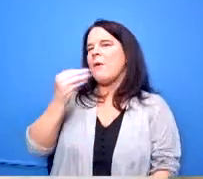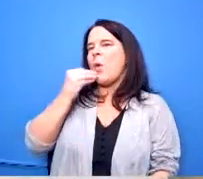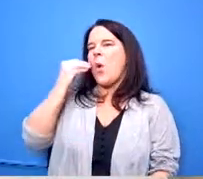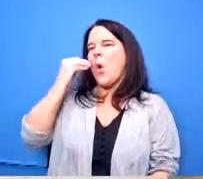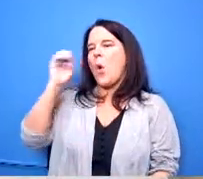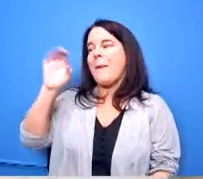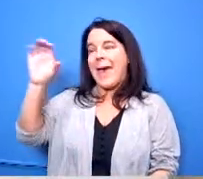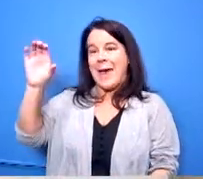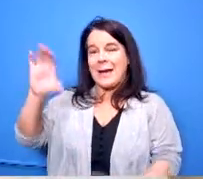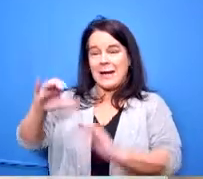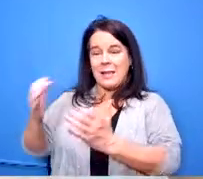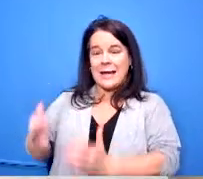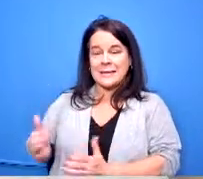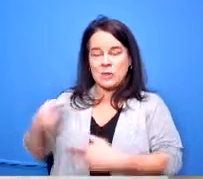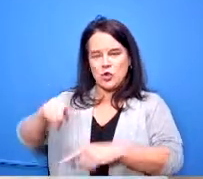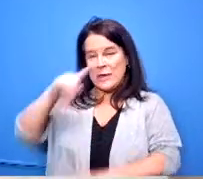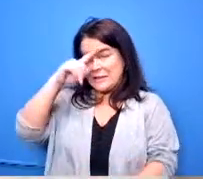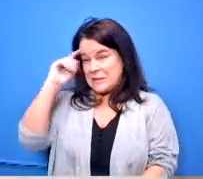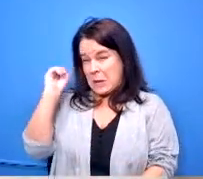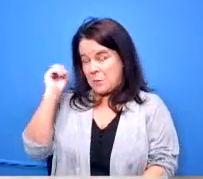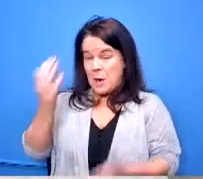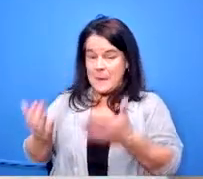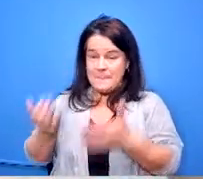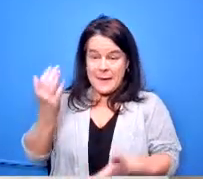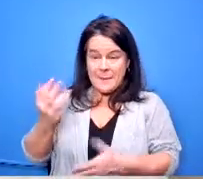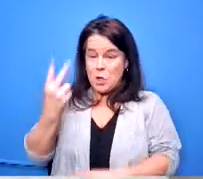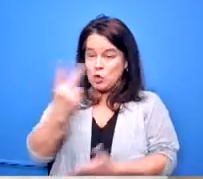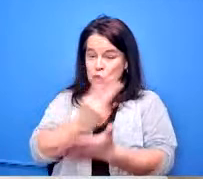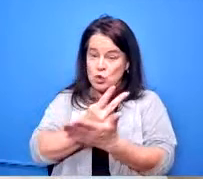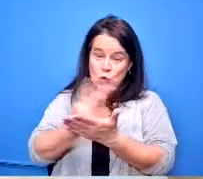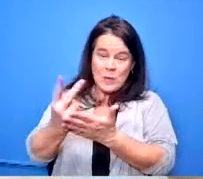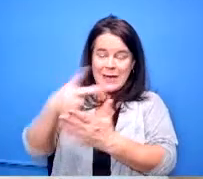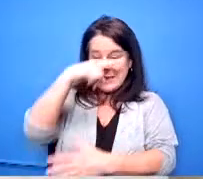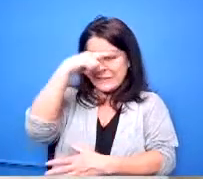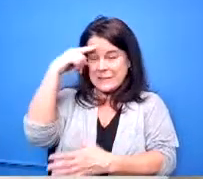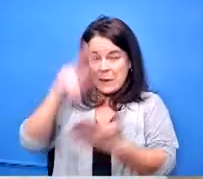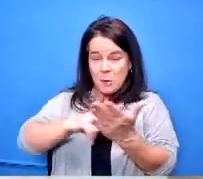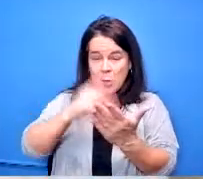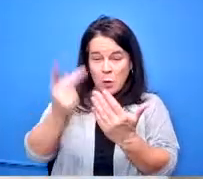and offer it as a as a two-week summer program or something like that because i've had students when